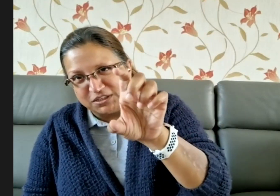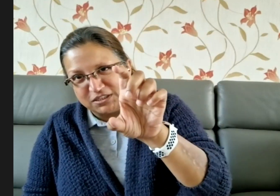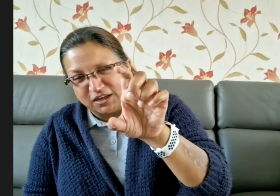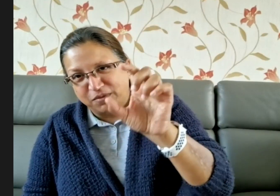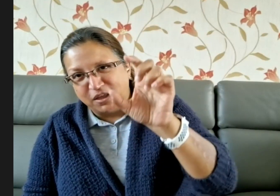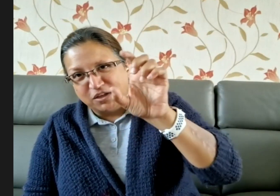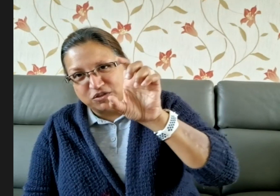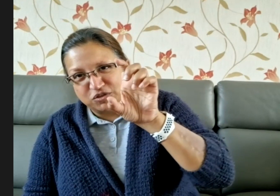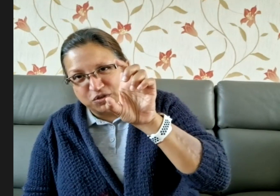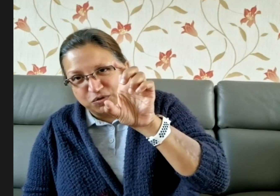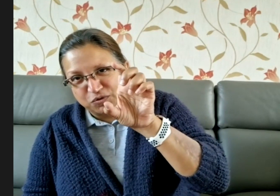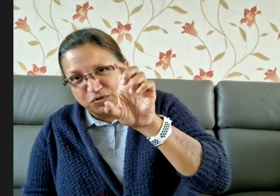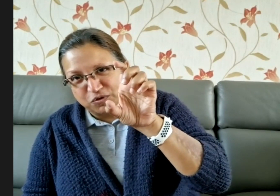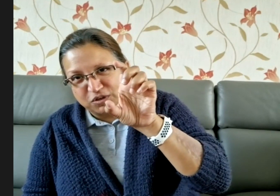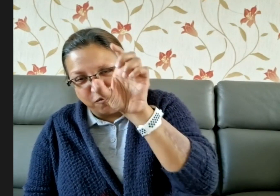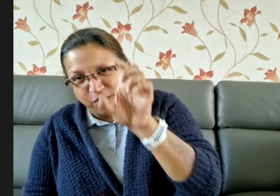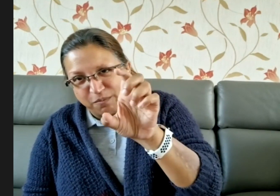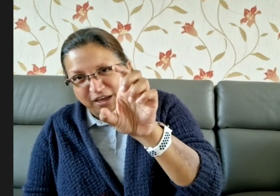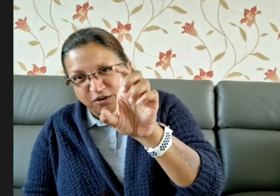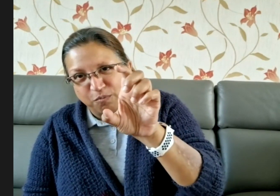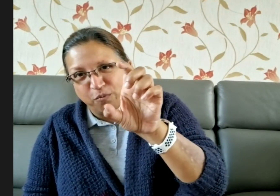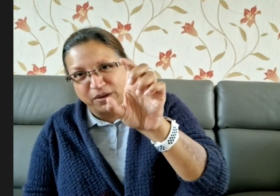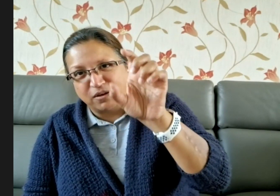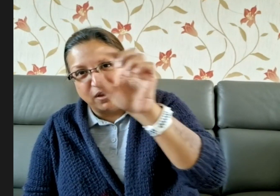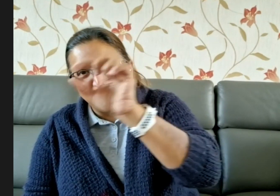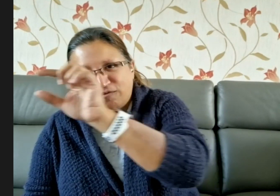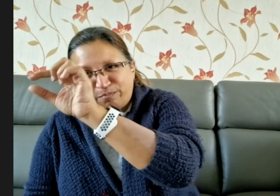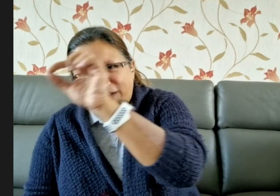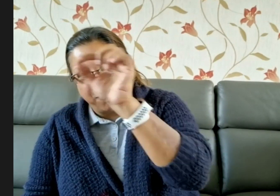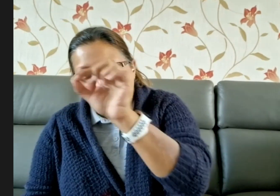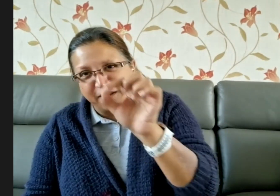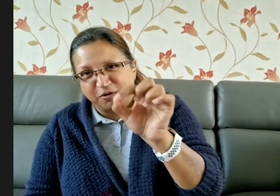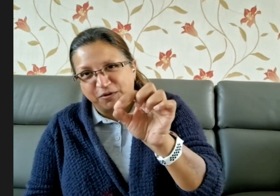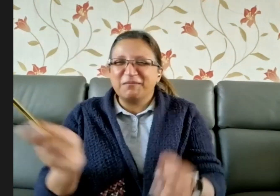point in time to bring you back into the moment, back from the end goal.